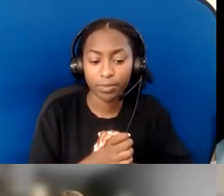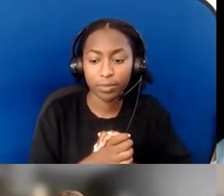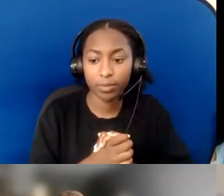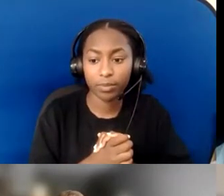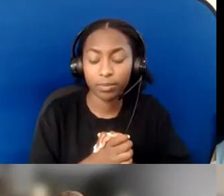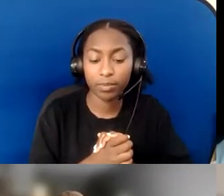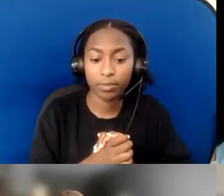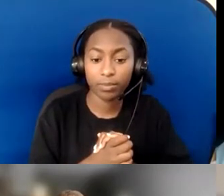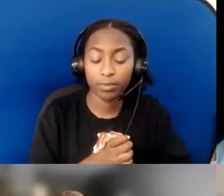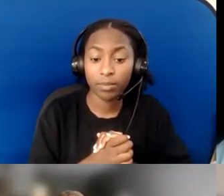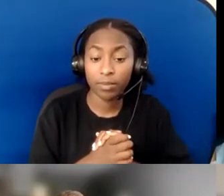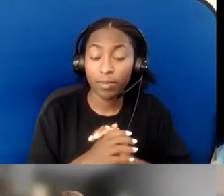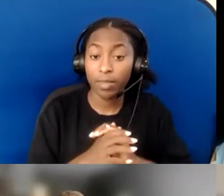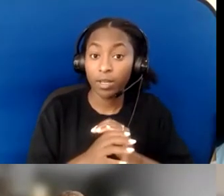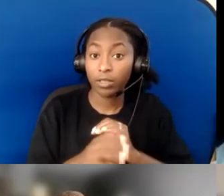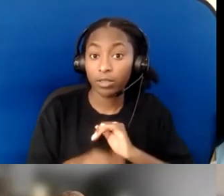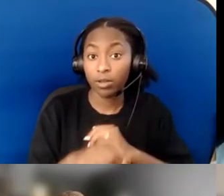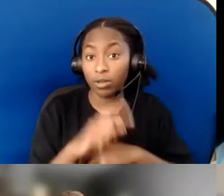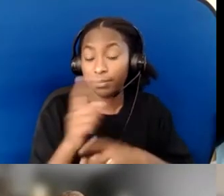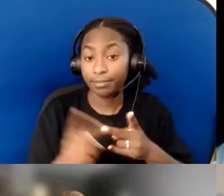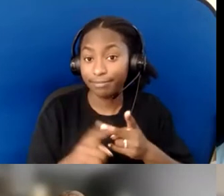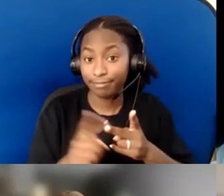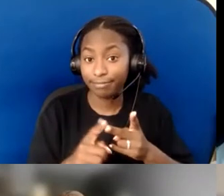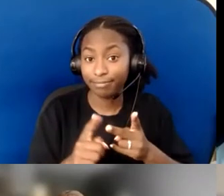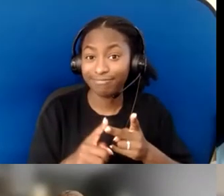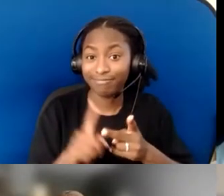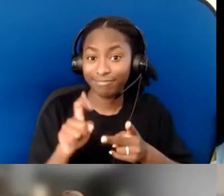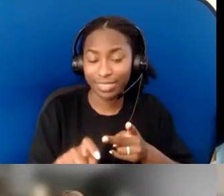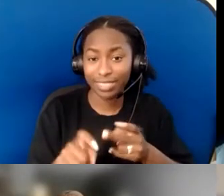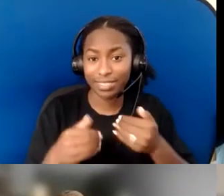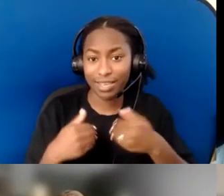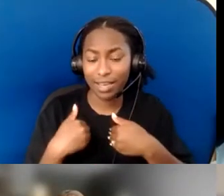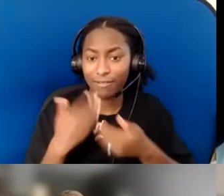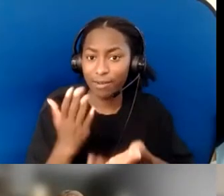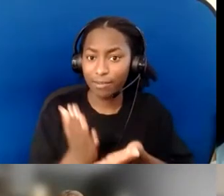a plan for financial appropriation